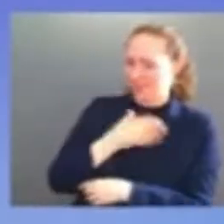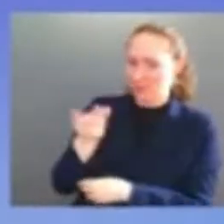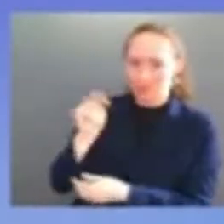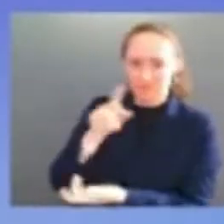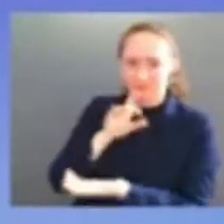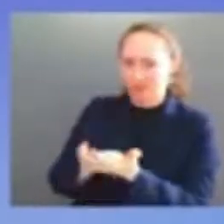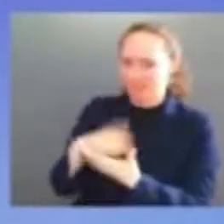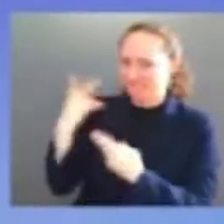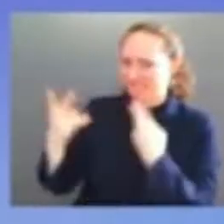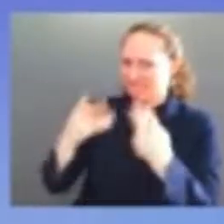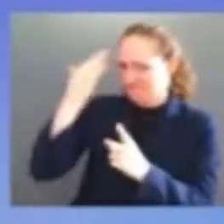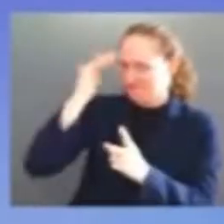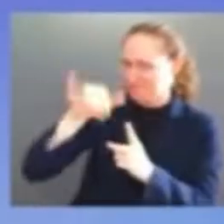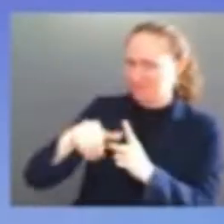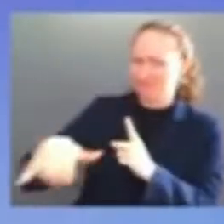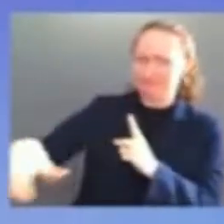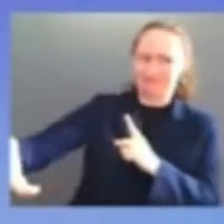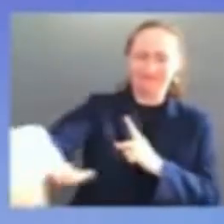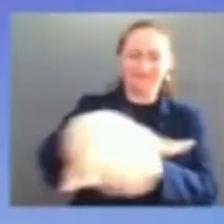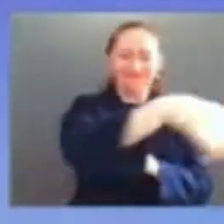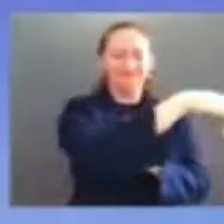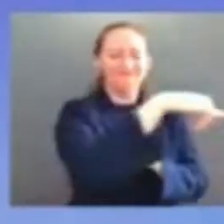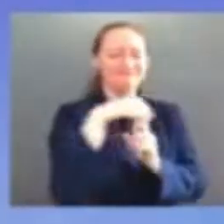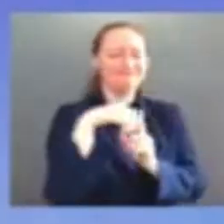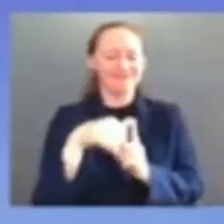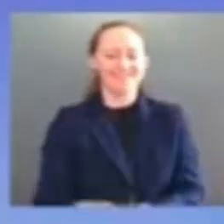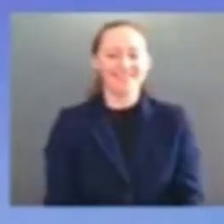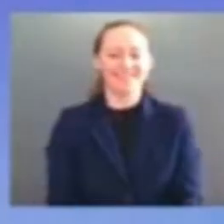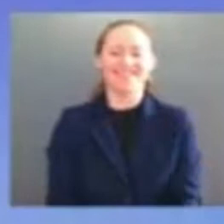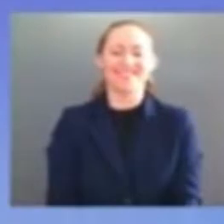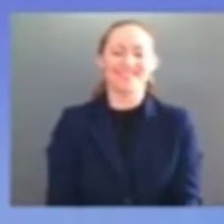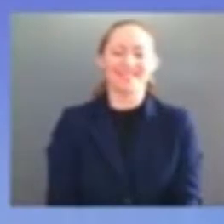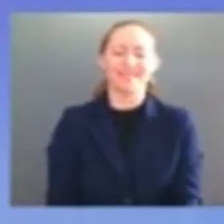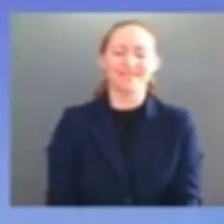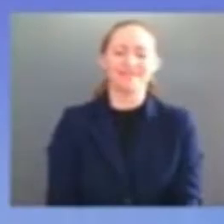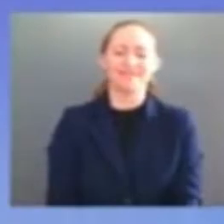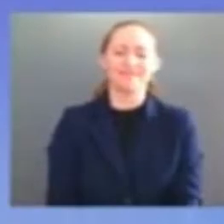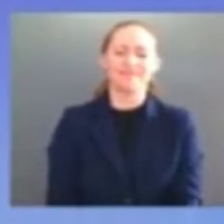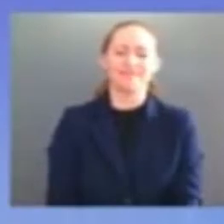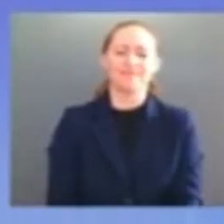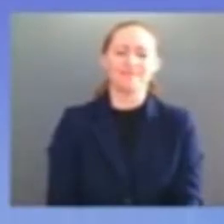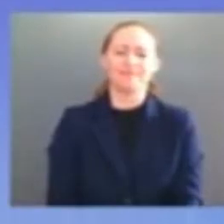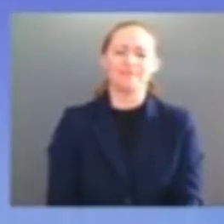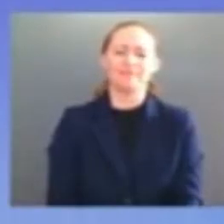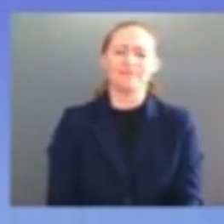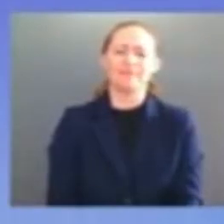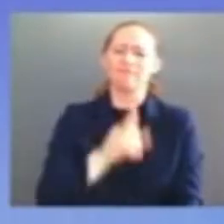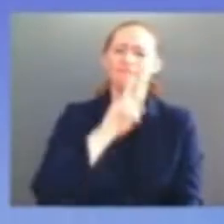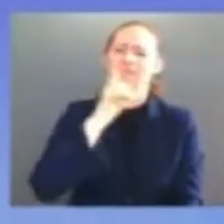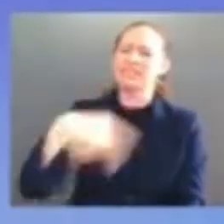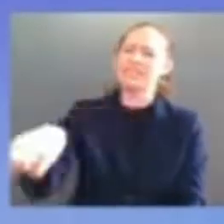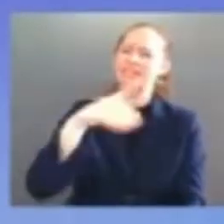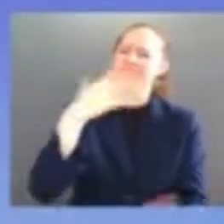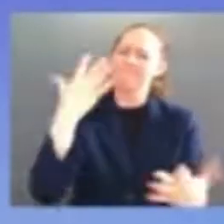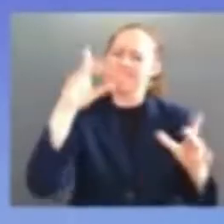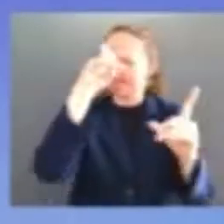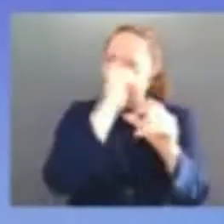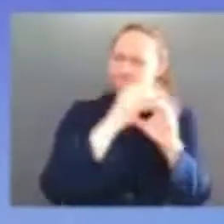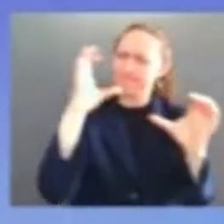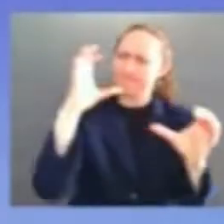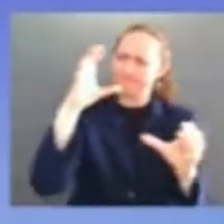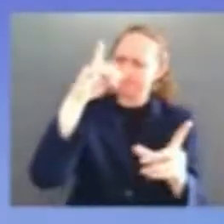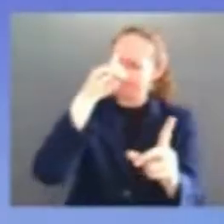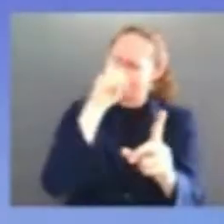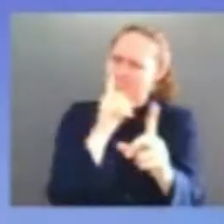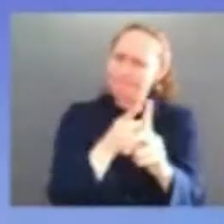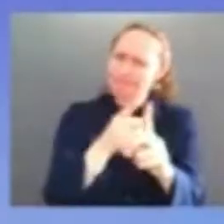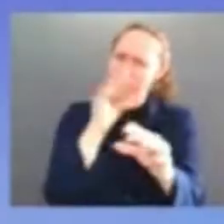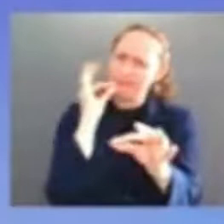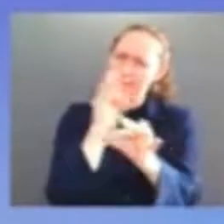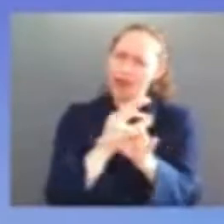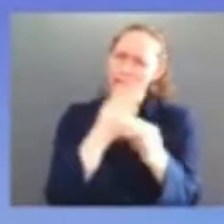that's what you represent who know firsthand mom and dad the indignity of jim crow the inhumanity